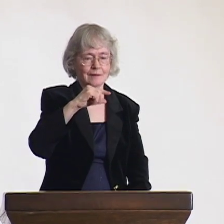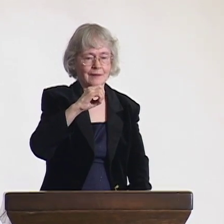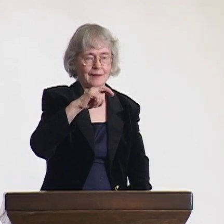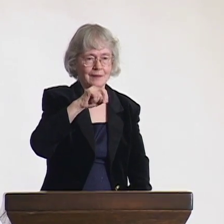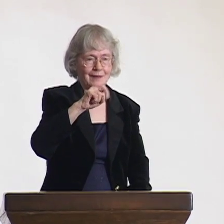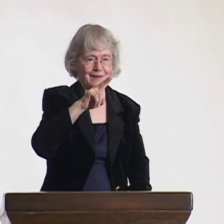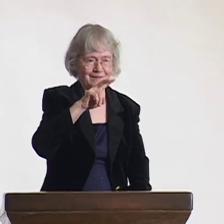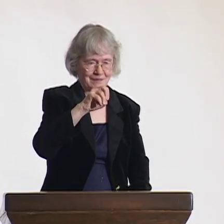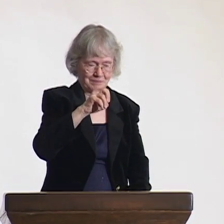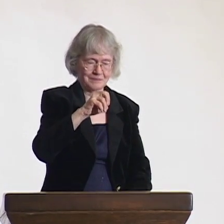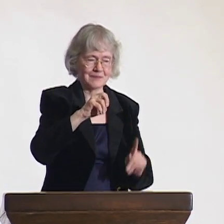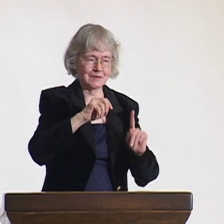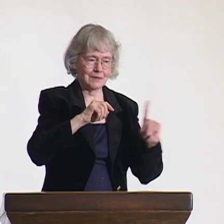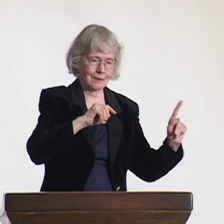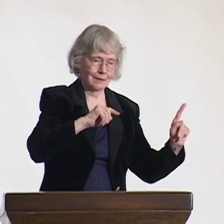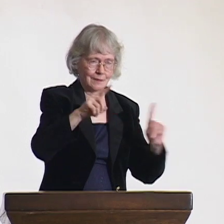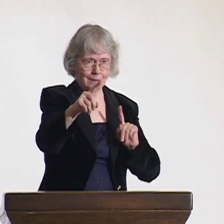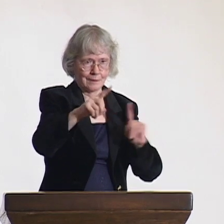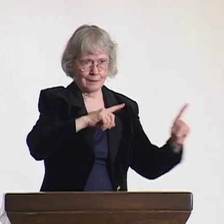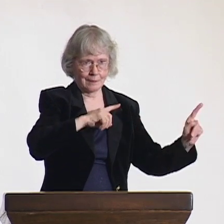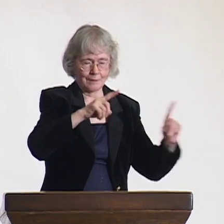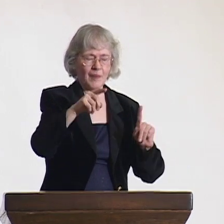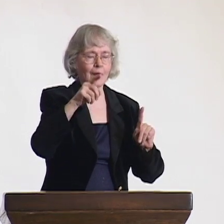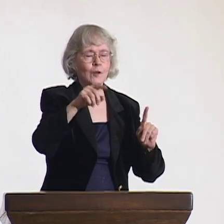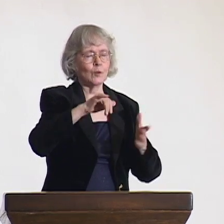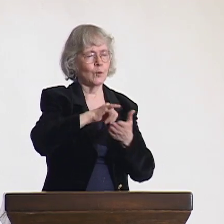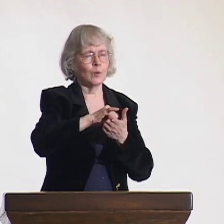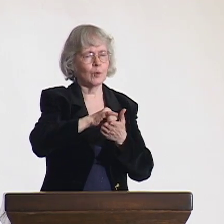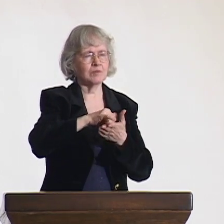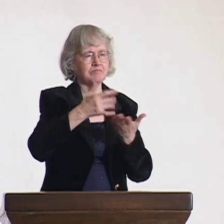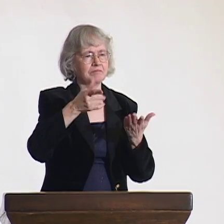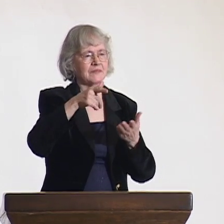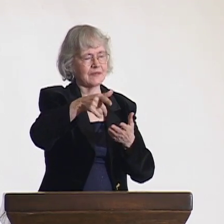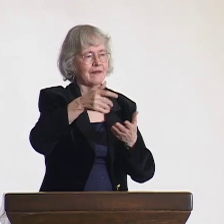for the United Nations meetings, and so I travel to both cities often